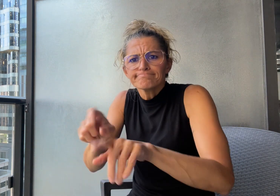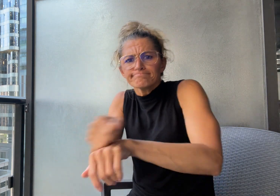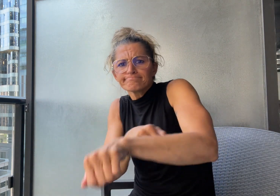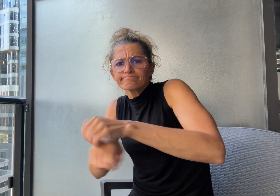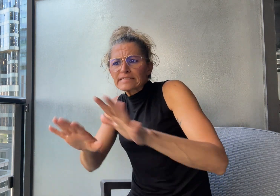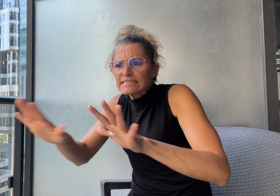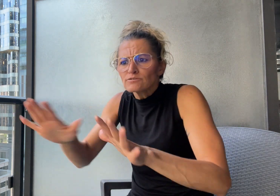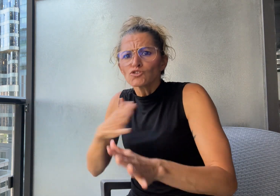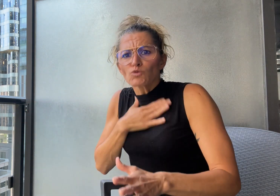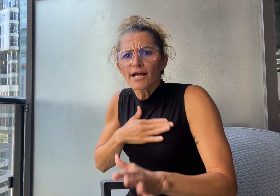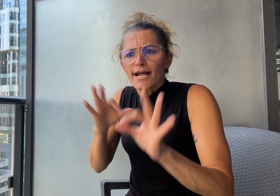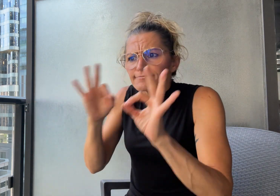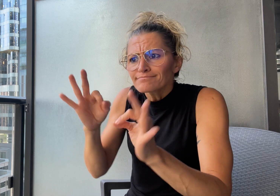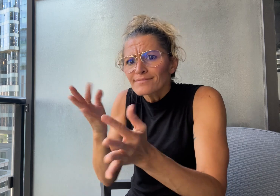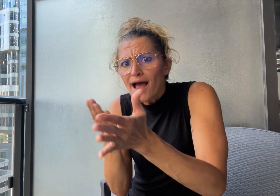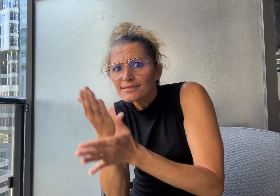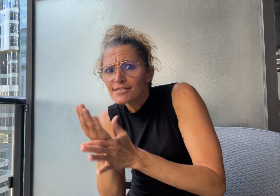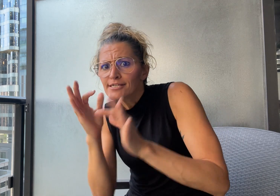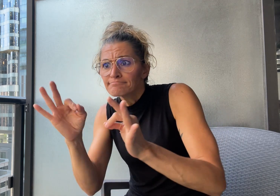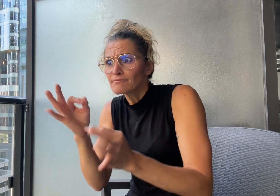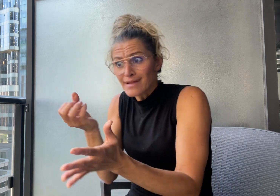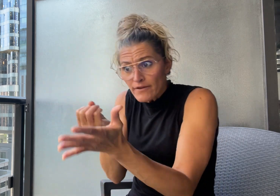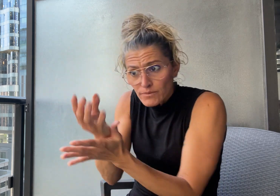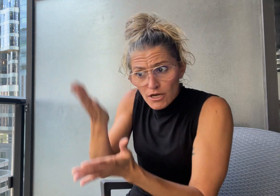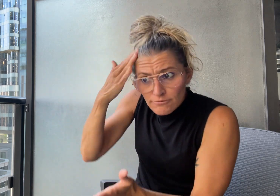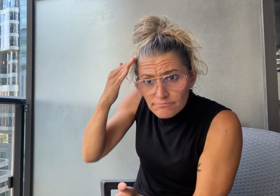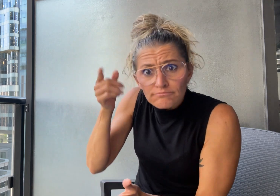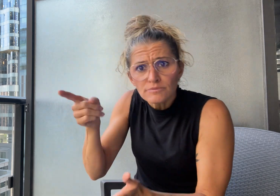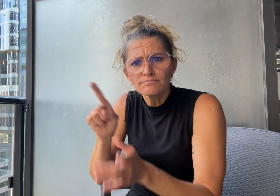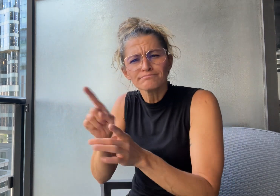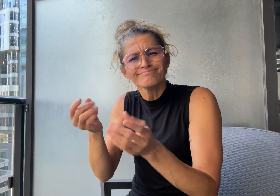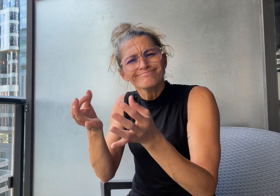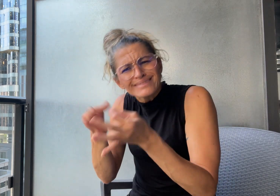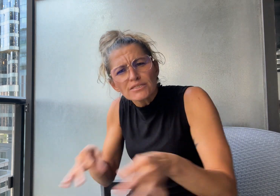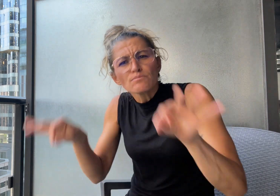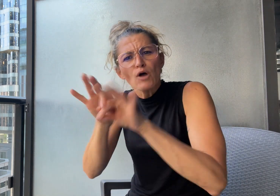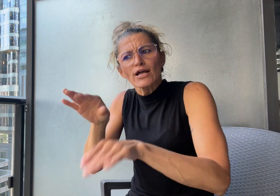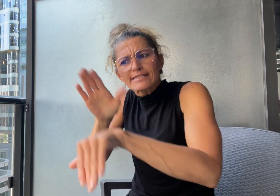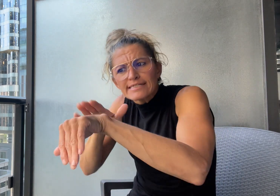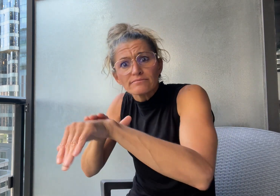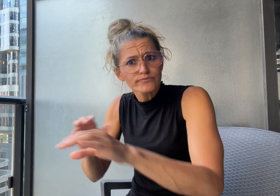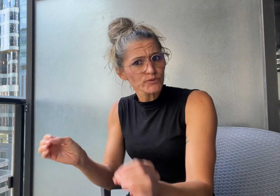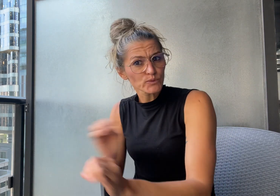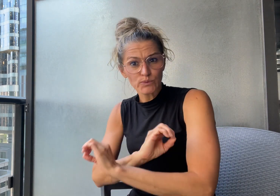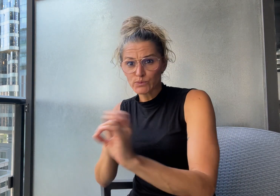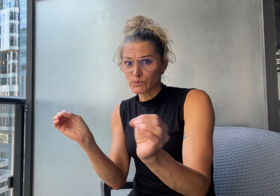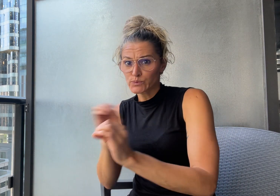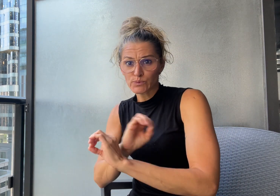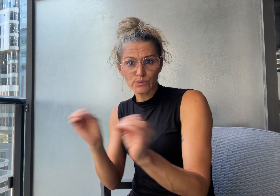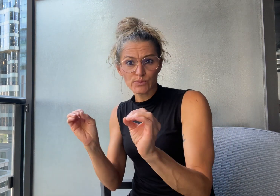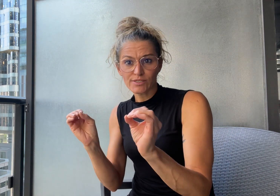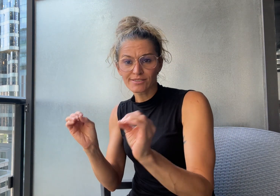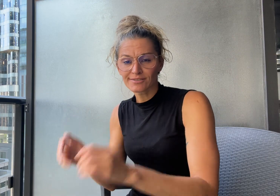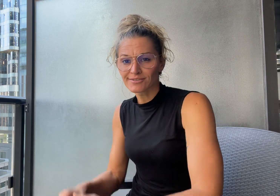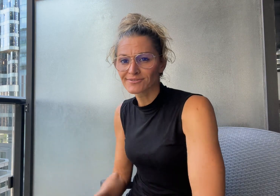that access to information was a priority.